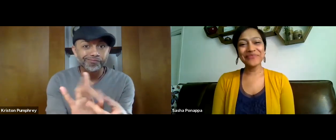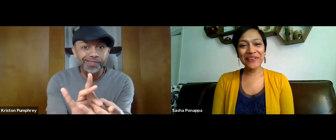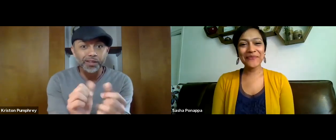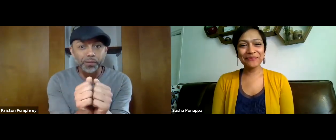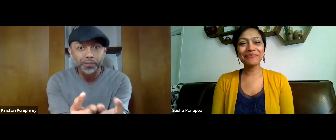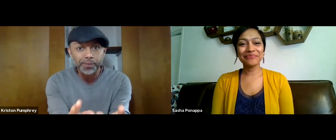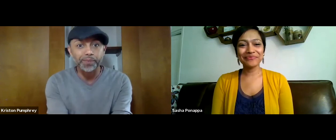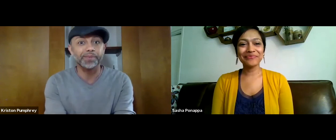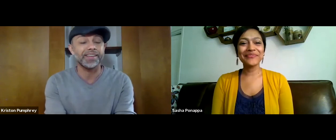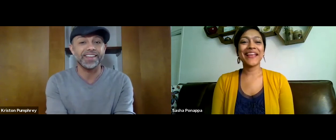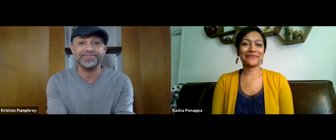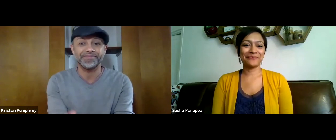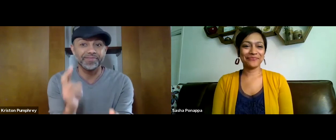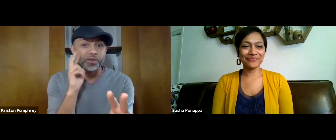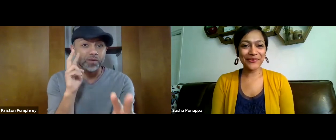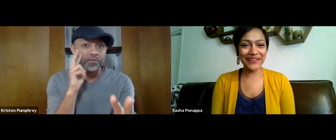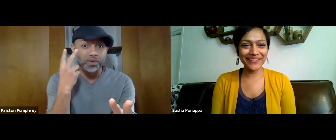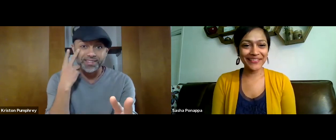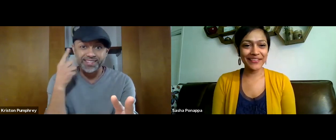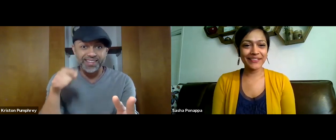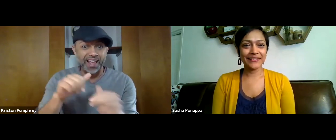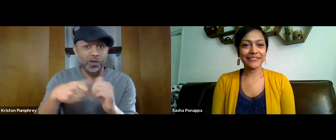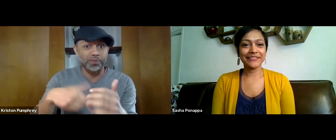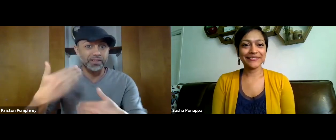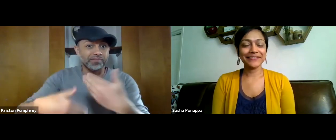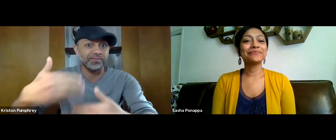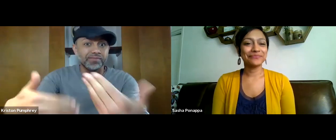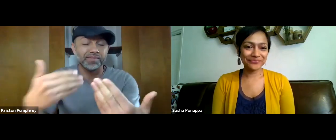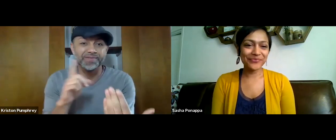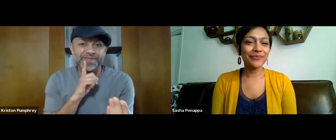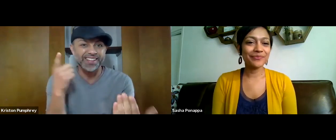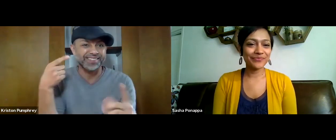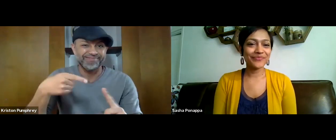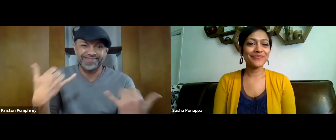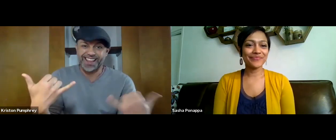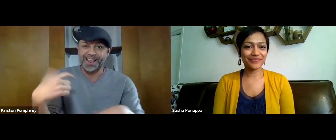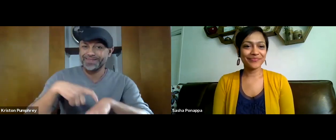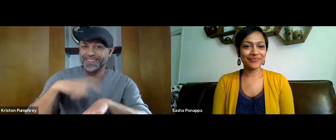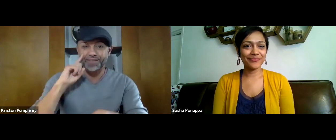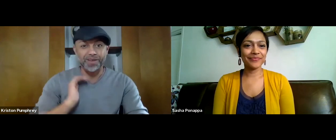Thank you, Kriston. I appreciate talking with you and look forward to seeing how this progresses.